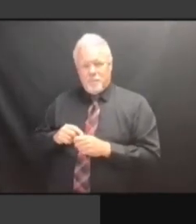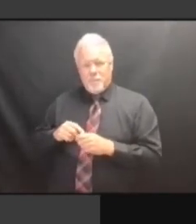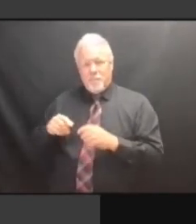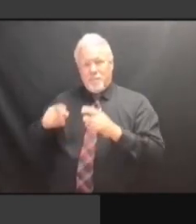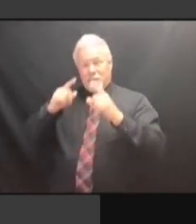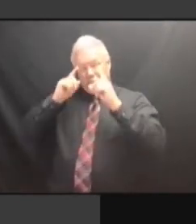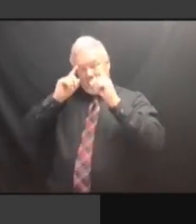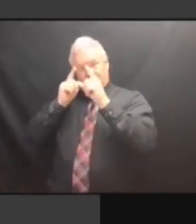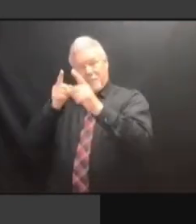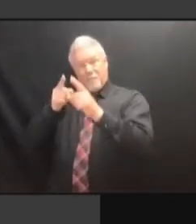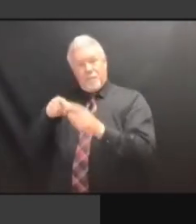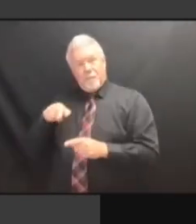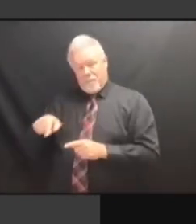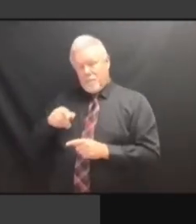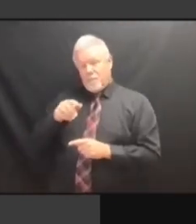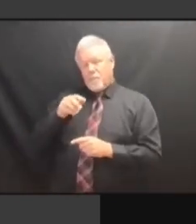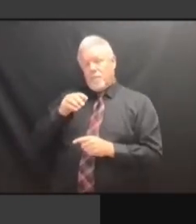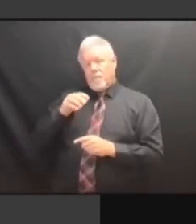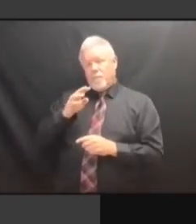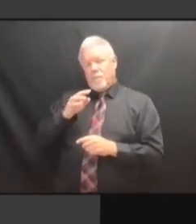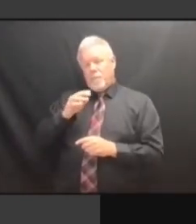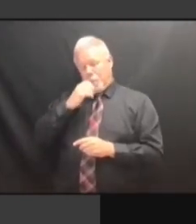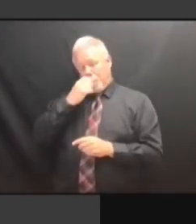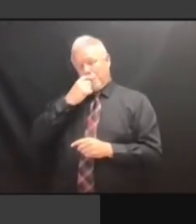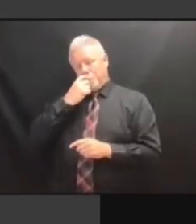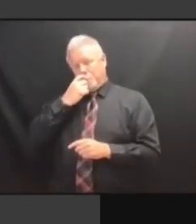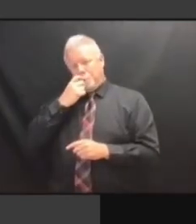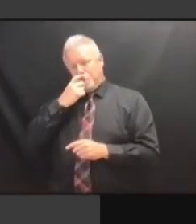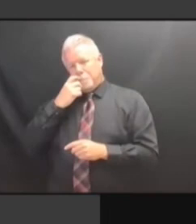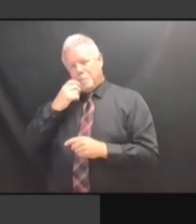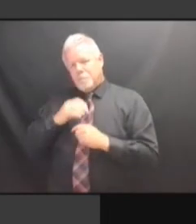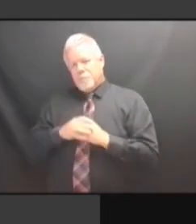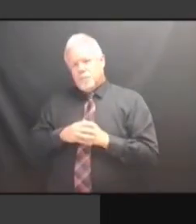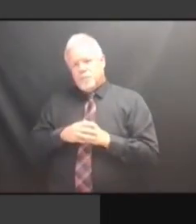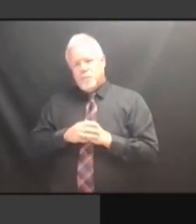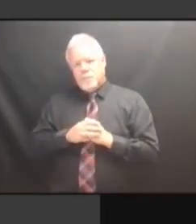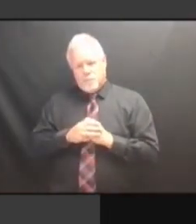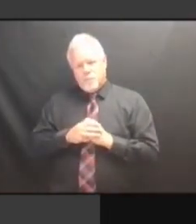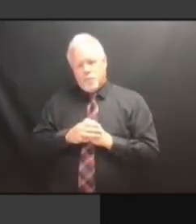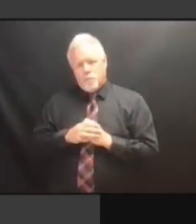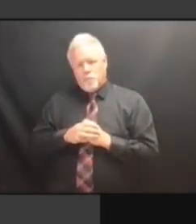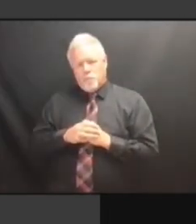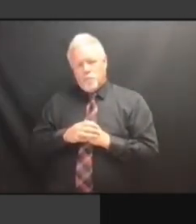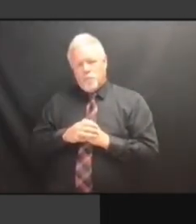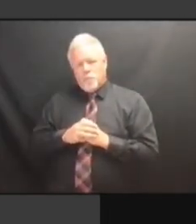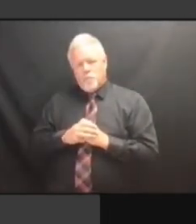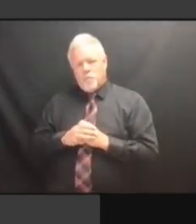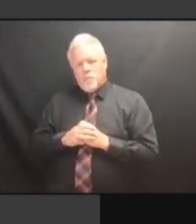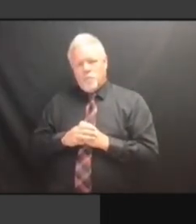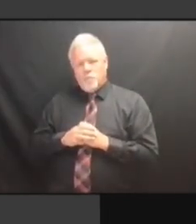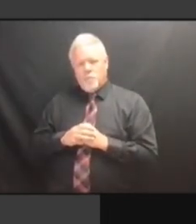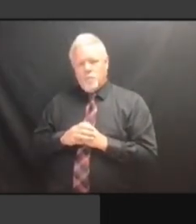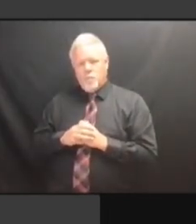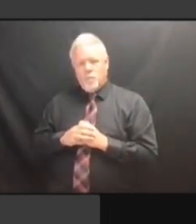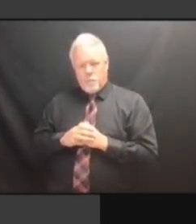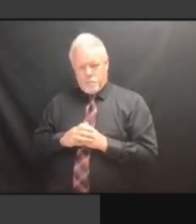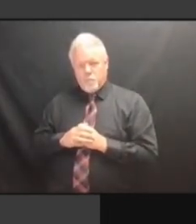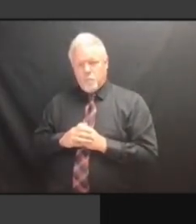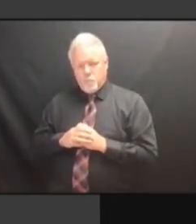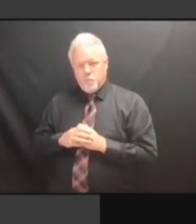DISTRICTS WERE AND IT DISTRICTS WERE AND IT TURNS DISTRICTS WERE AND IT TURNS OUT DISTRICTS WERE AND IT TURNS OUT ONE DISTRICTS WERE AND IT TURNS OUT ONE OF DISTRICTS WERE AND IT TURNS OUT ONE OF THE DISTRICTS WERE AND IT TURNS OUT ONE OF THE RABBIS IT TURNS OUT ONE OF THE RABBIS IT TURNS OUT ONE OF THE RABBIS WAS IT TURNS OUT ONE OF THE RABBIS WAS ADVISING IT TURNS OUT ONE OF THE RABBIS WAS ADVISING PEOPLE IT TURNS OUT ONE OF THE RABBIS WAS ADVISING PEOPLE NOT IT TURNS OUT ONE OF THE RABBIS WAS ADVISING PEOPLE NOT TO IT TURNS OUT ONE OF THE RABBIS WAS ADVISING PEOPLE NOT TO VOTE WAS ADVISING PEOPLE NOT TO VOTE WAS ADVISING PEOPLE NOT TO VOTE FOR WAS ADVISING PEOPLE NOT TO VOTE FOR PRESIDENT. FOR PRESIDENT. FOR PRESIDENT. SO FOR PRESIDENT. SO IT